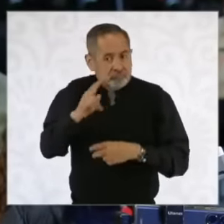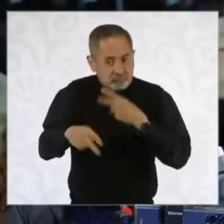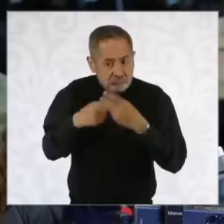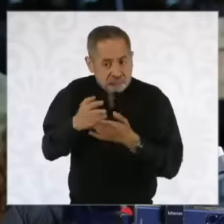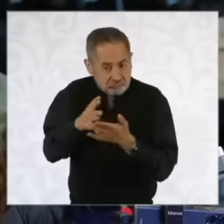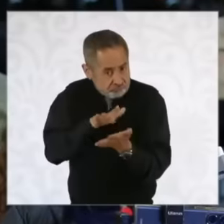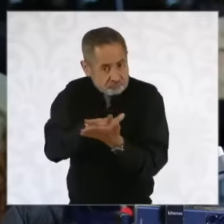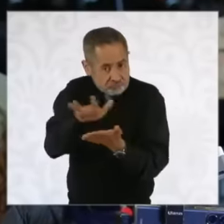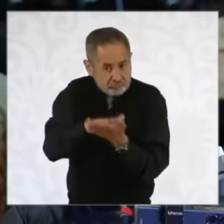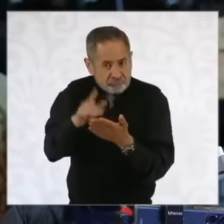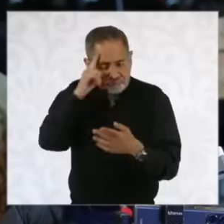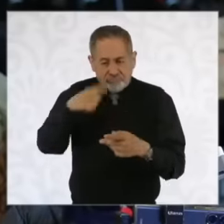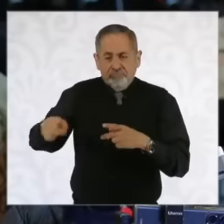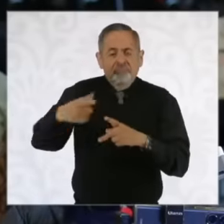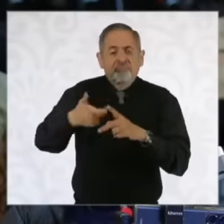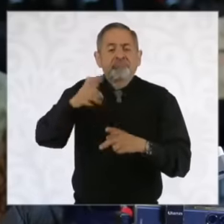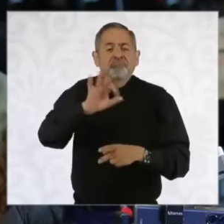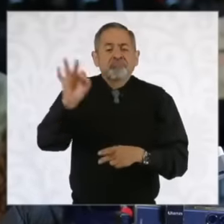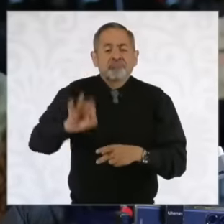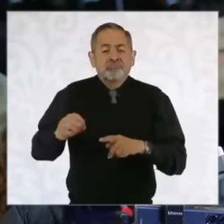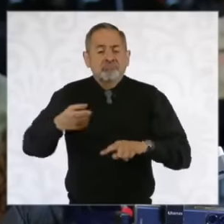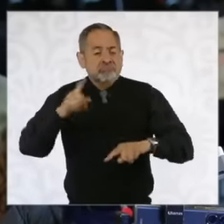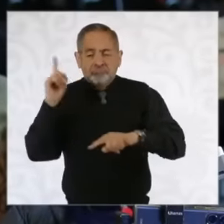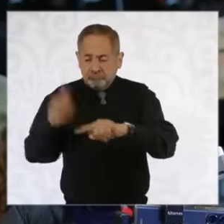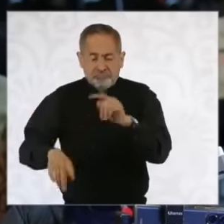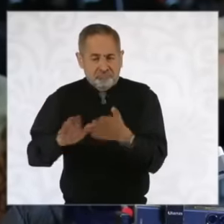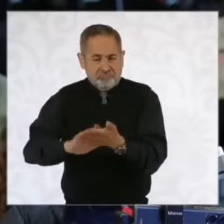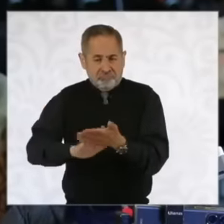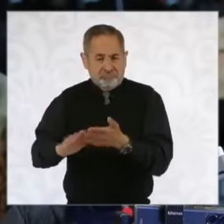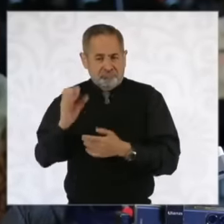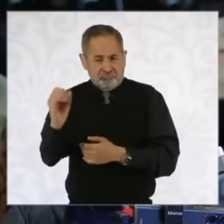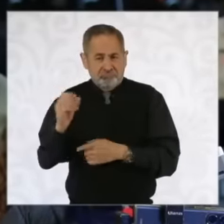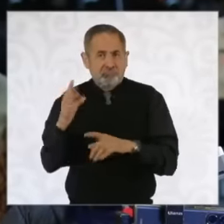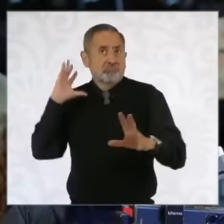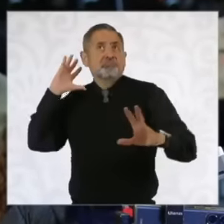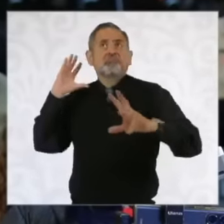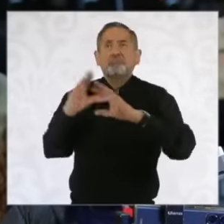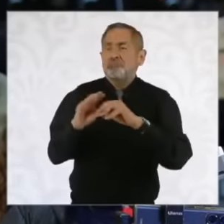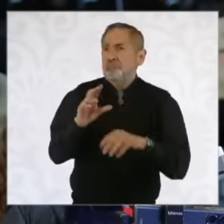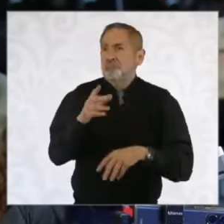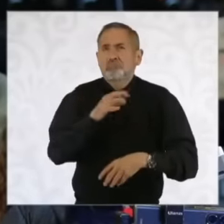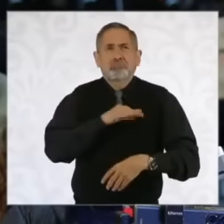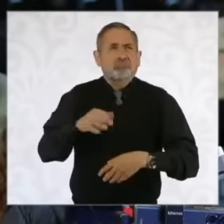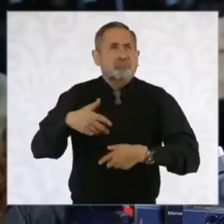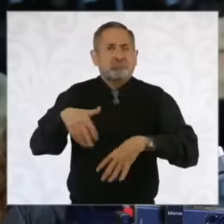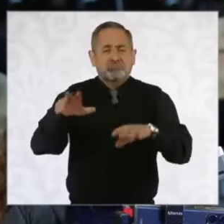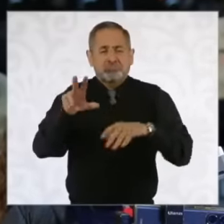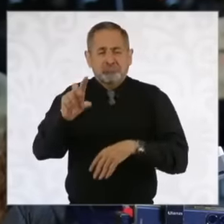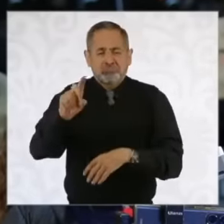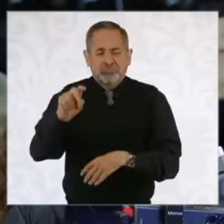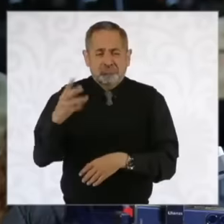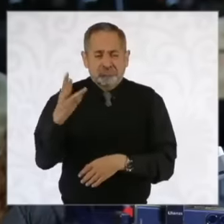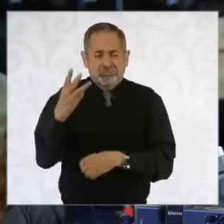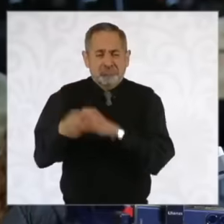elimination of university fees, which are already 30 if I remember correctly, 33 years